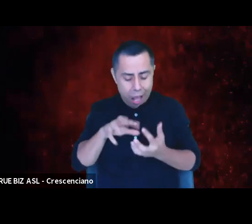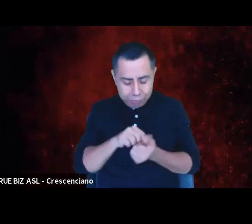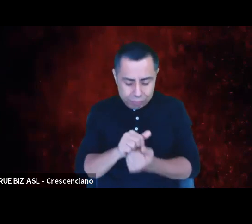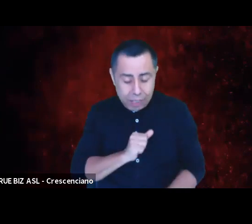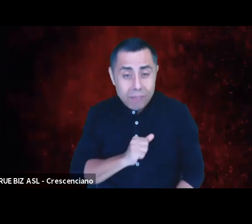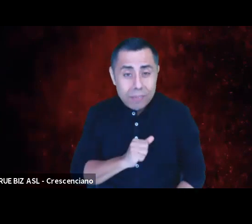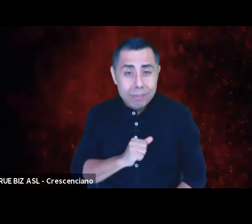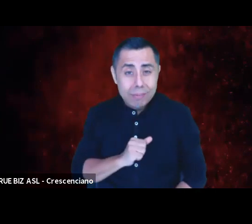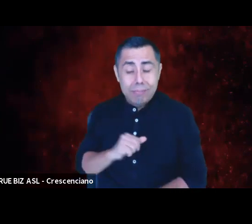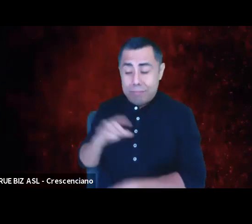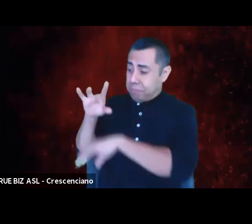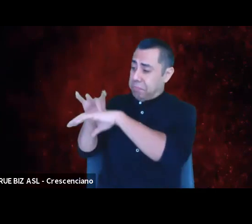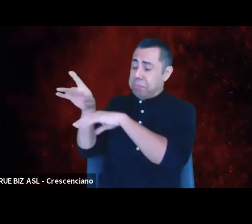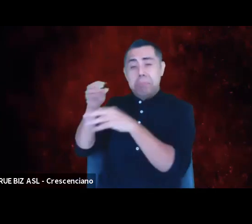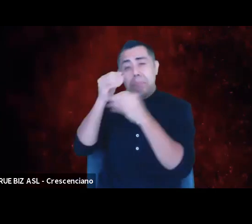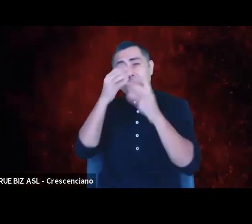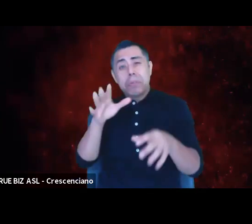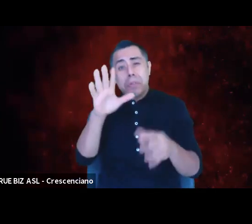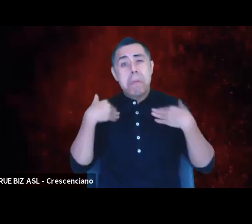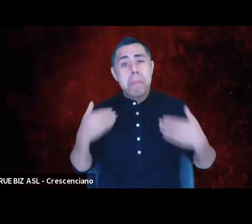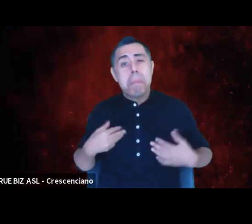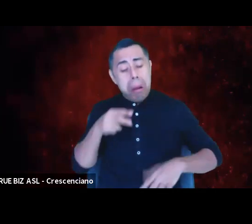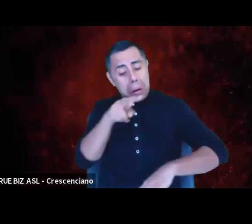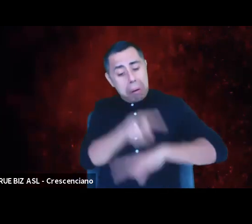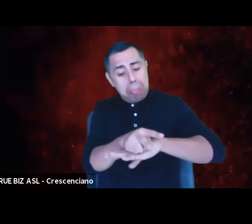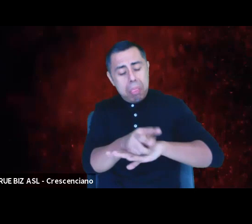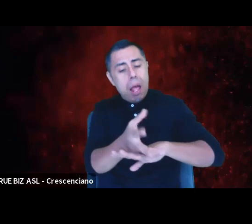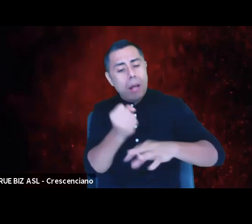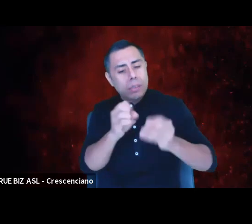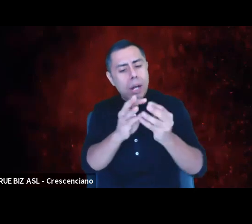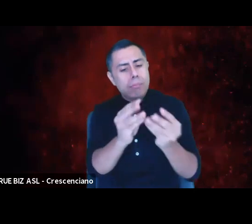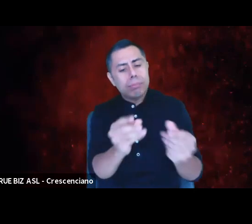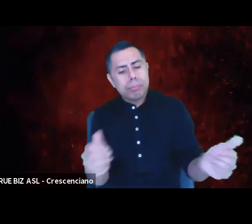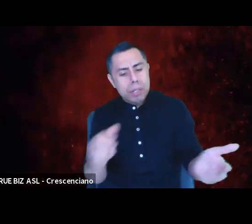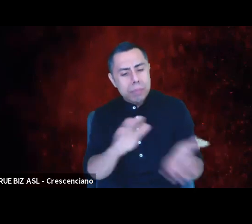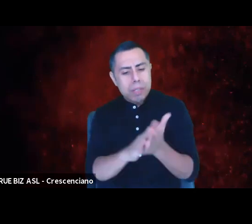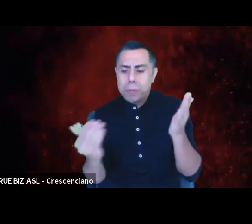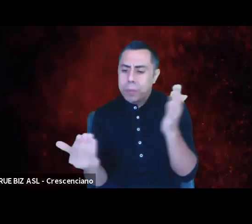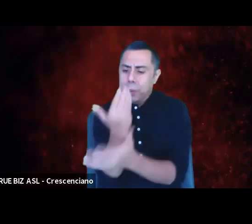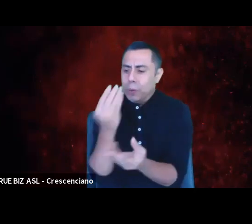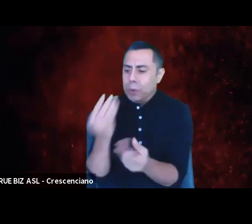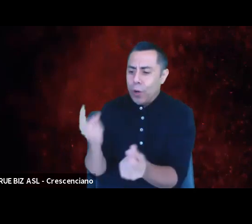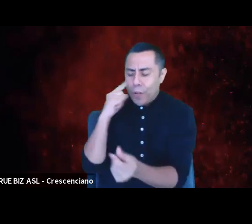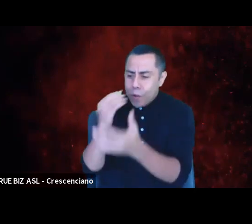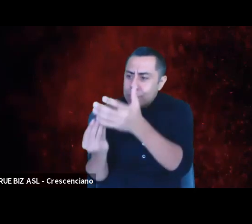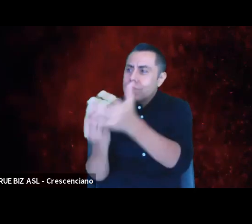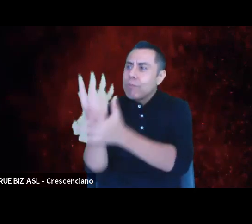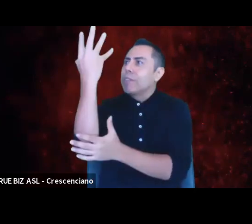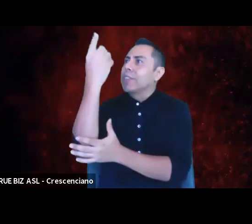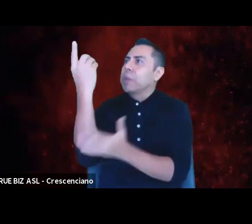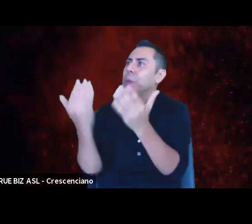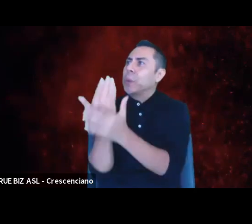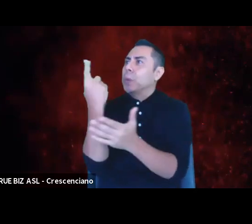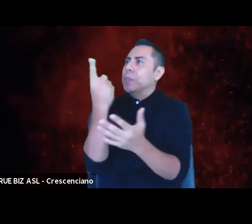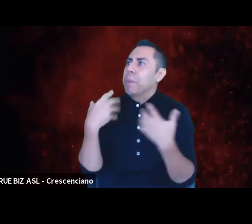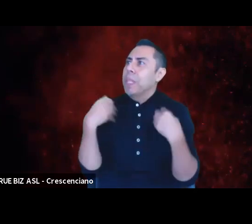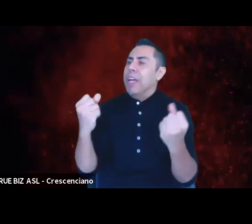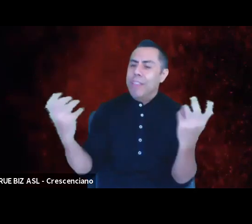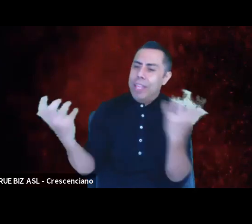She will just take our carcasses and decompose them like the rich soil for something new to be created, something new and healthy and in alignment with the Truth.